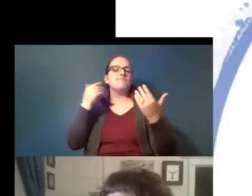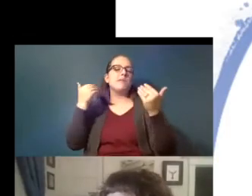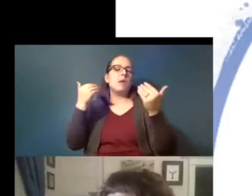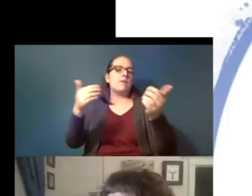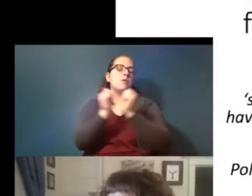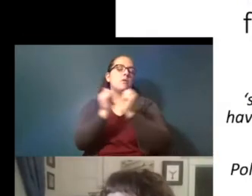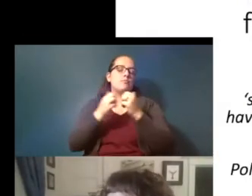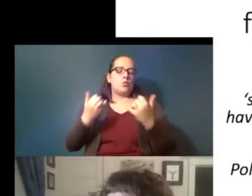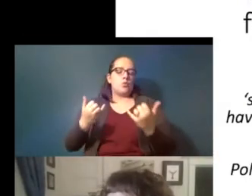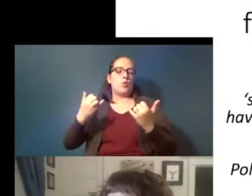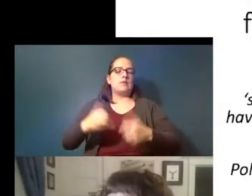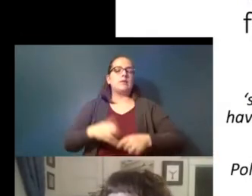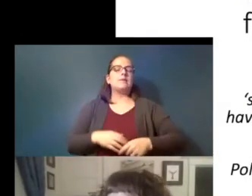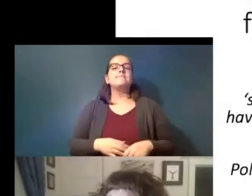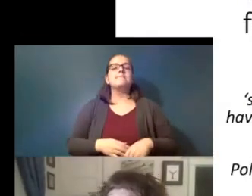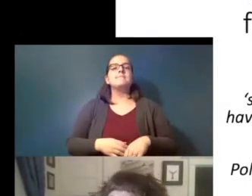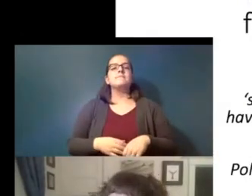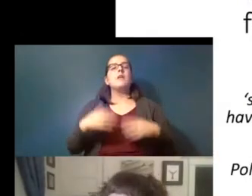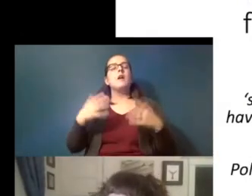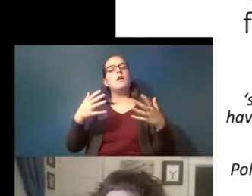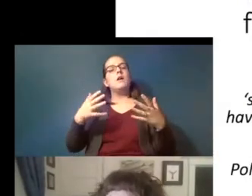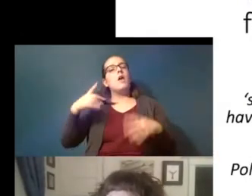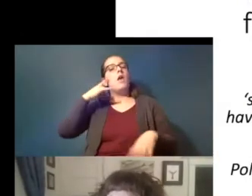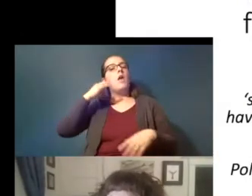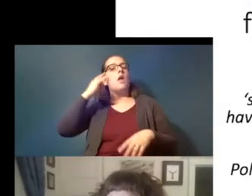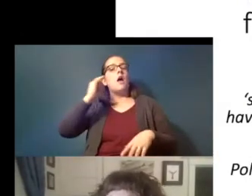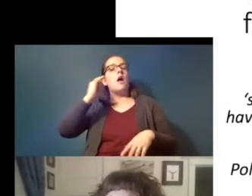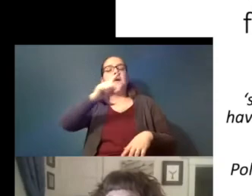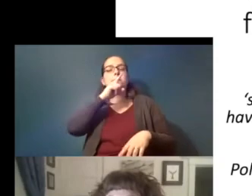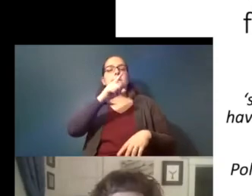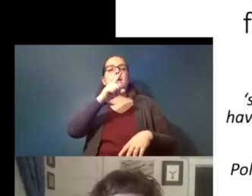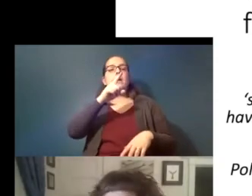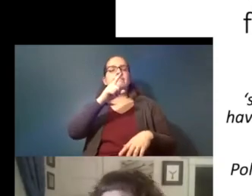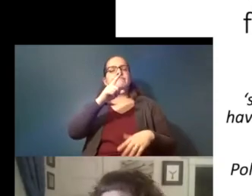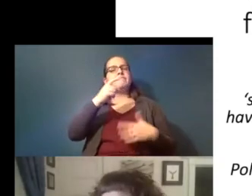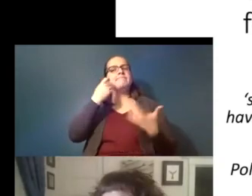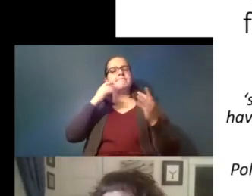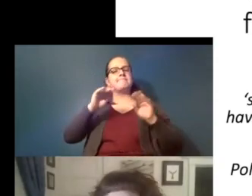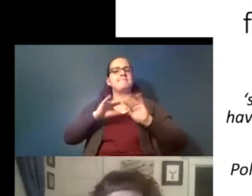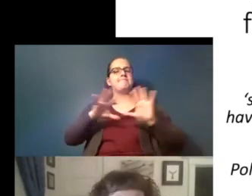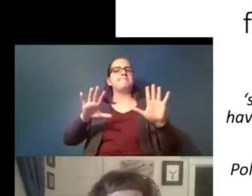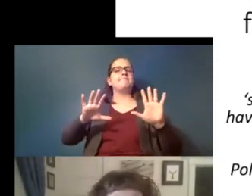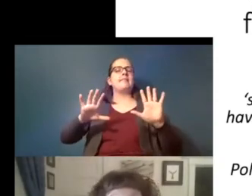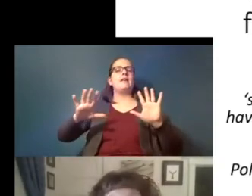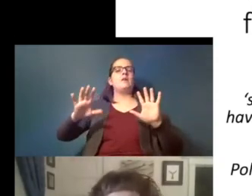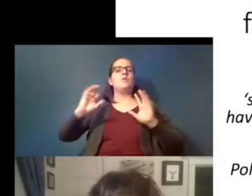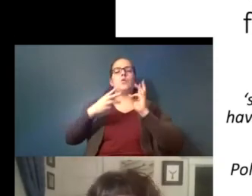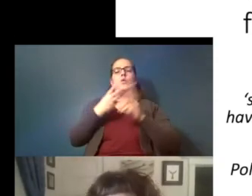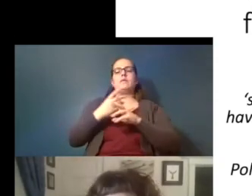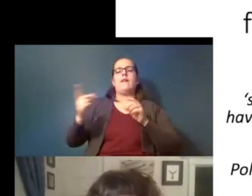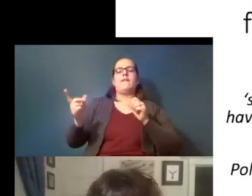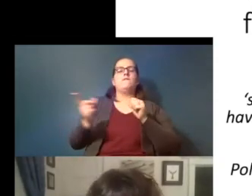currently and california really has come out with the world's first regulatory definition